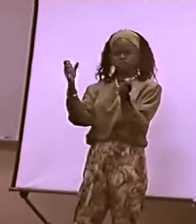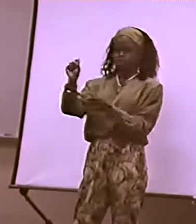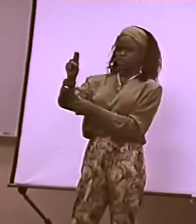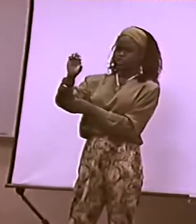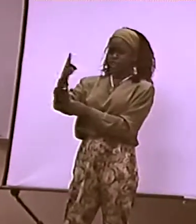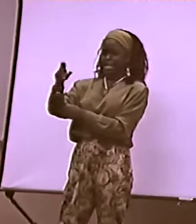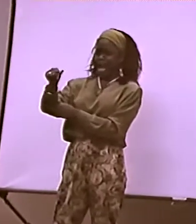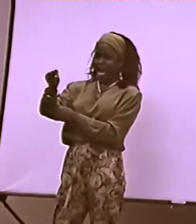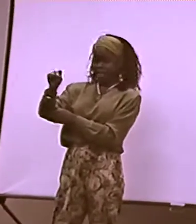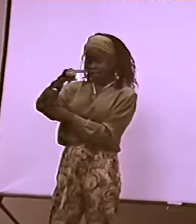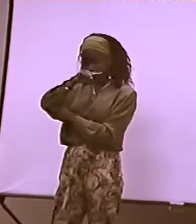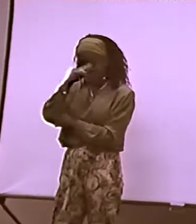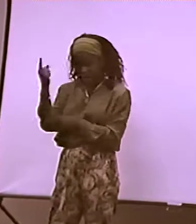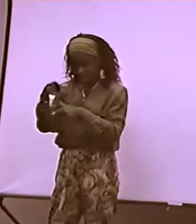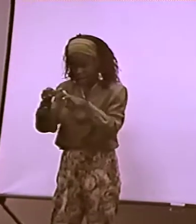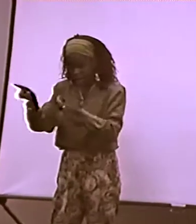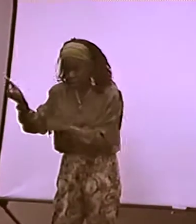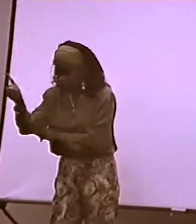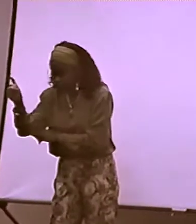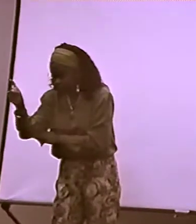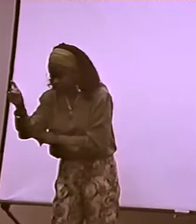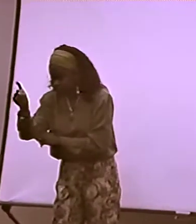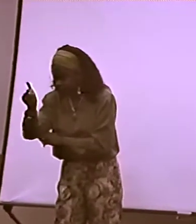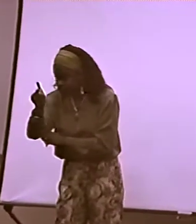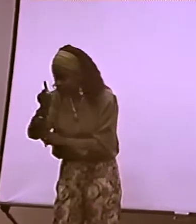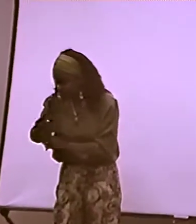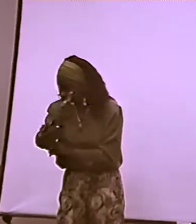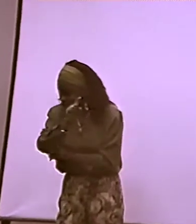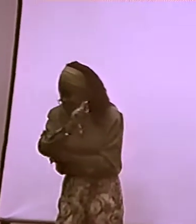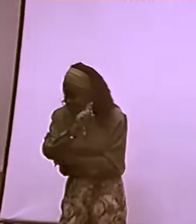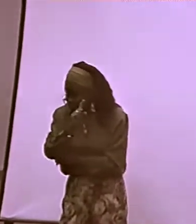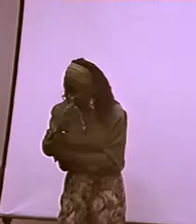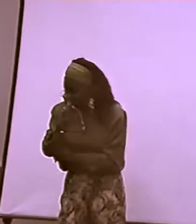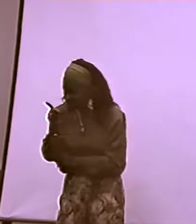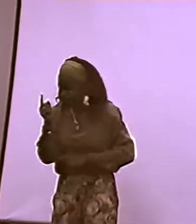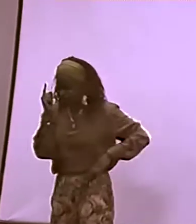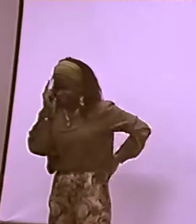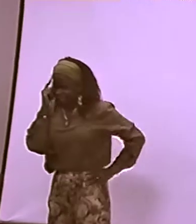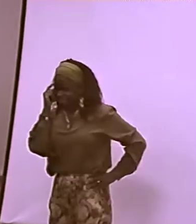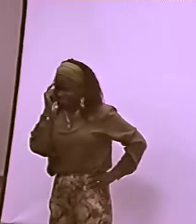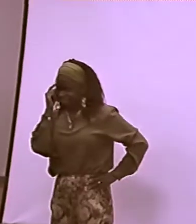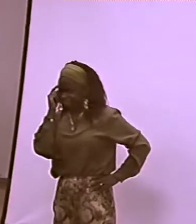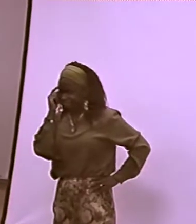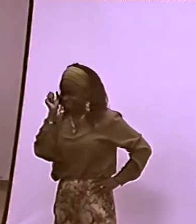AND I ASKED THEM, DO YOU THINK THERE IS SUCH A THING AS BLACK SIGN LANGUAGE? NOW I'M GONNA ASK YOU THAT.